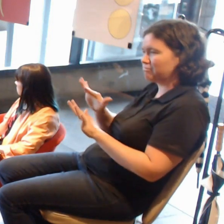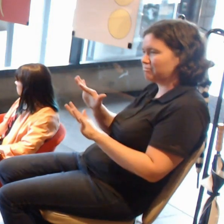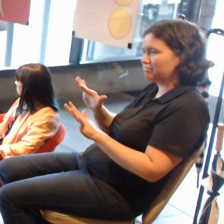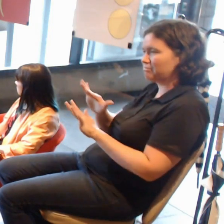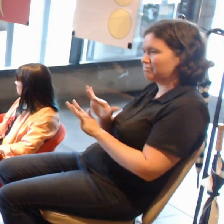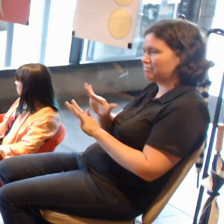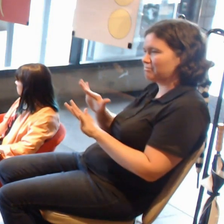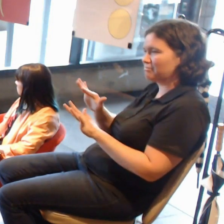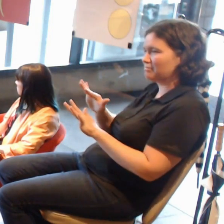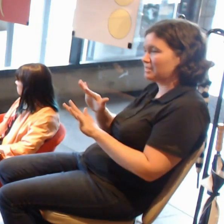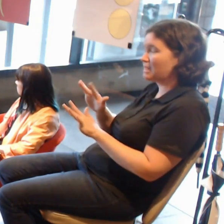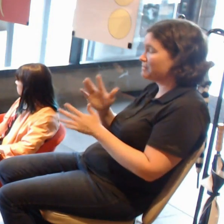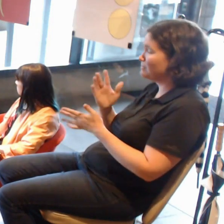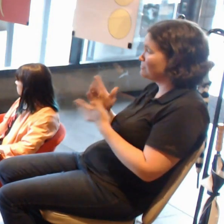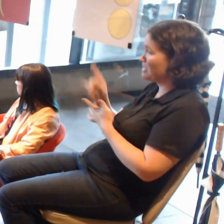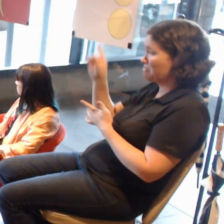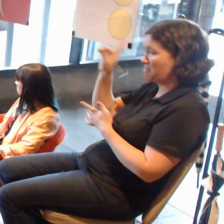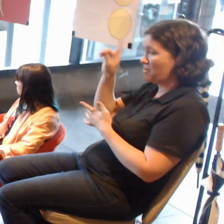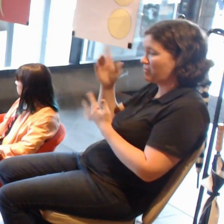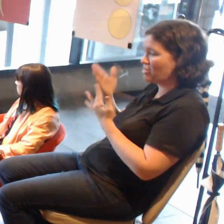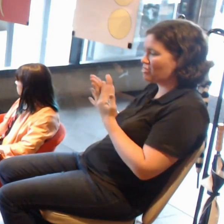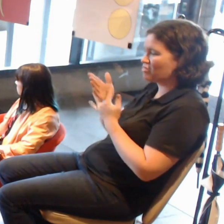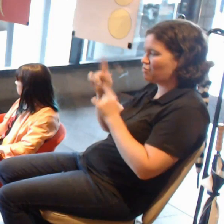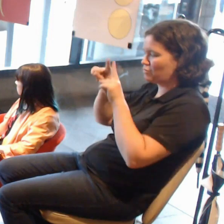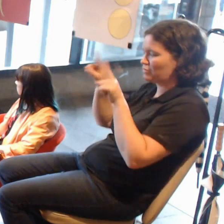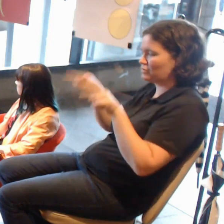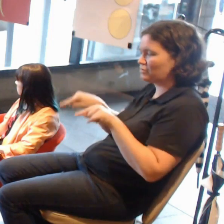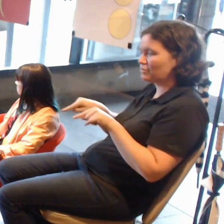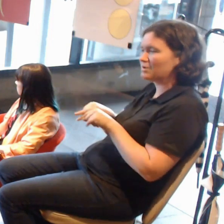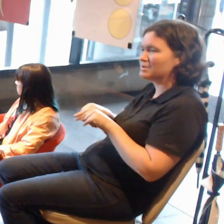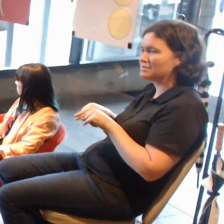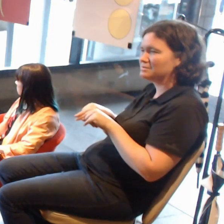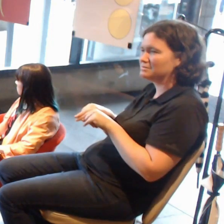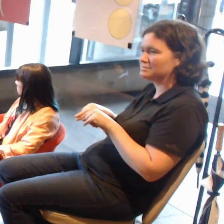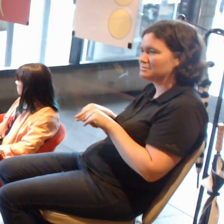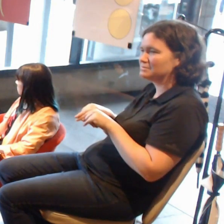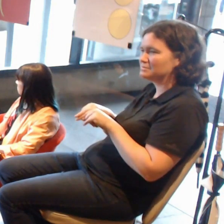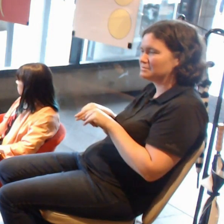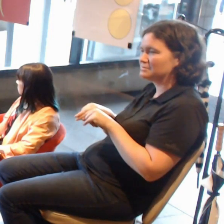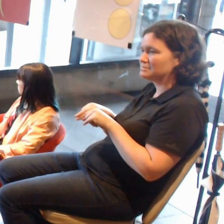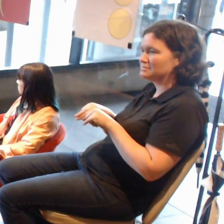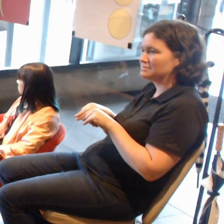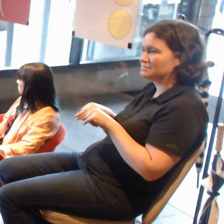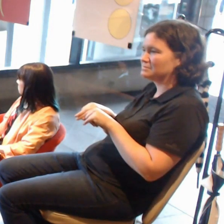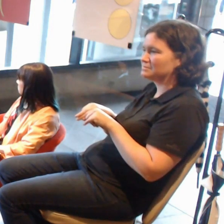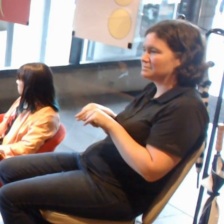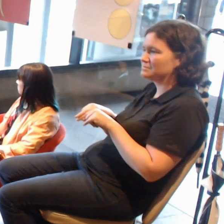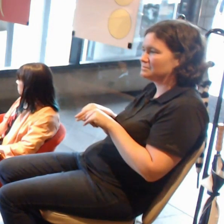And I guess it is like with any consumption of digital media,